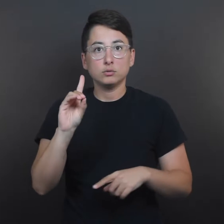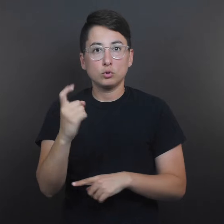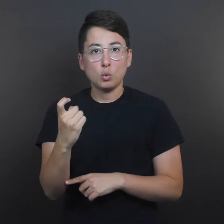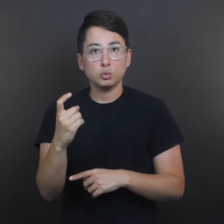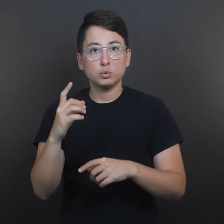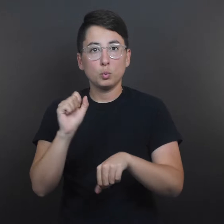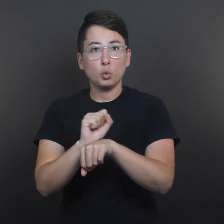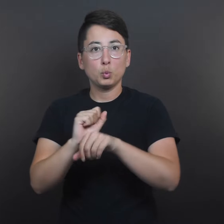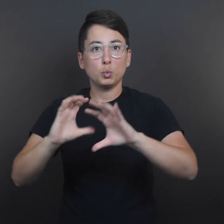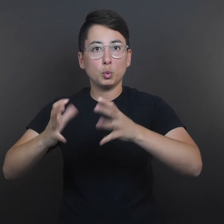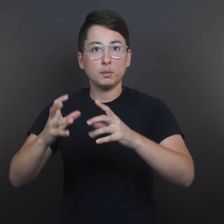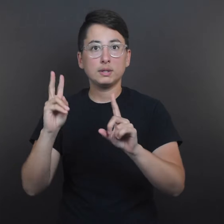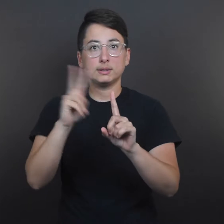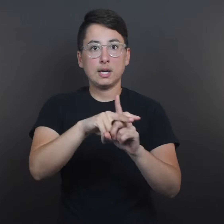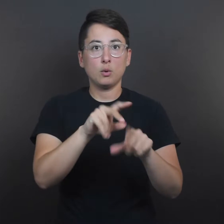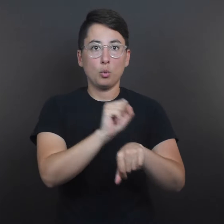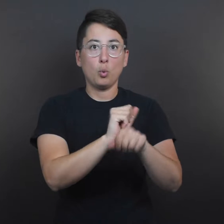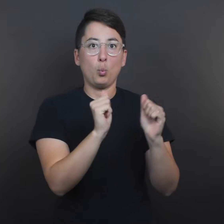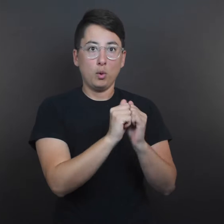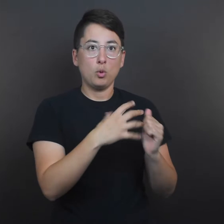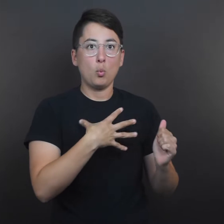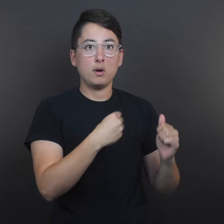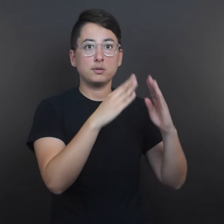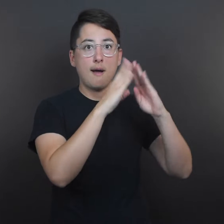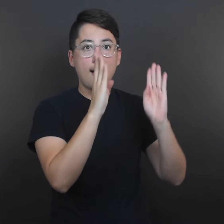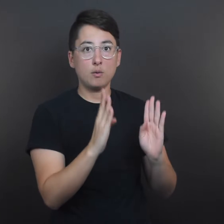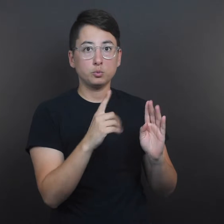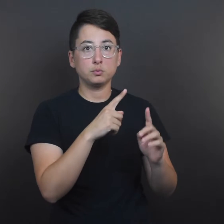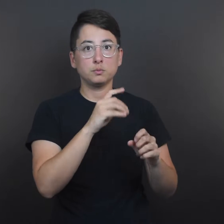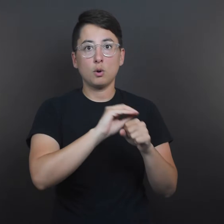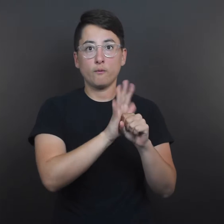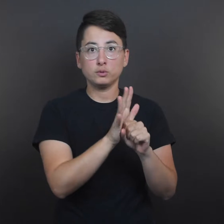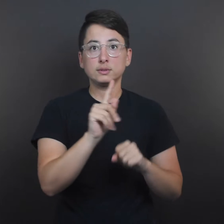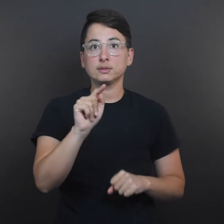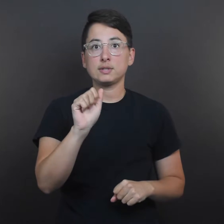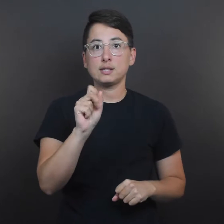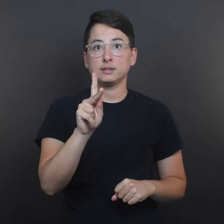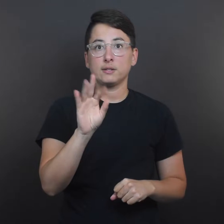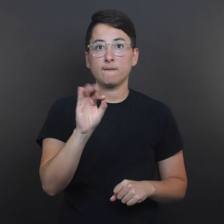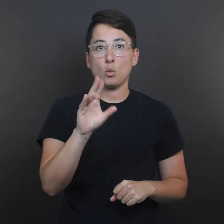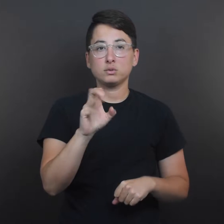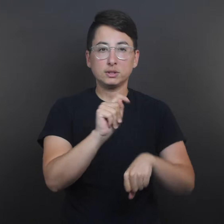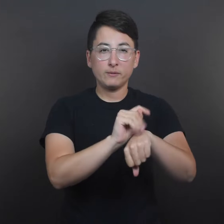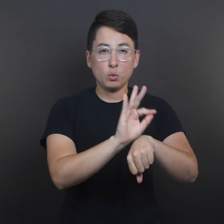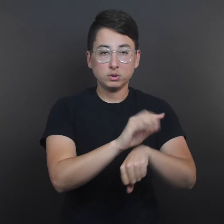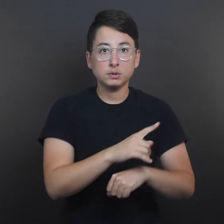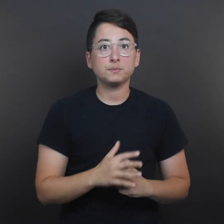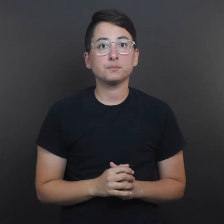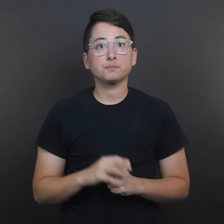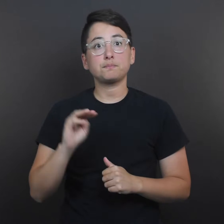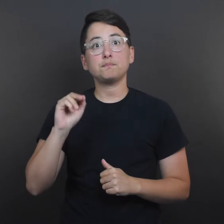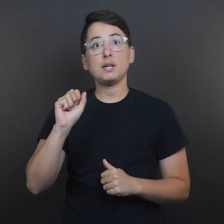and Diagnostics Workgroup assigned to work with the White House Coronavirus Task Force since June.